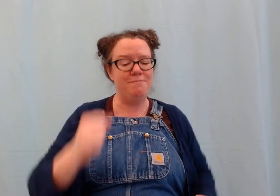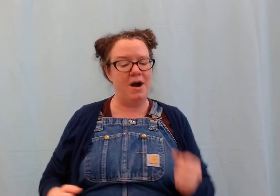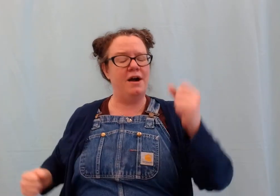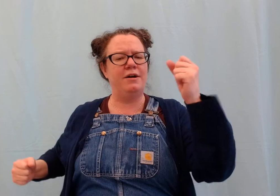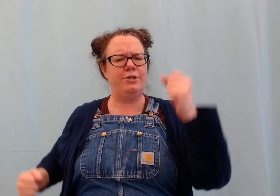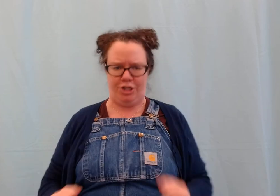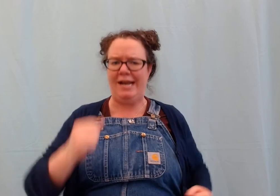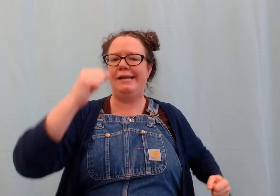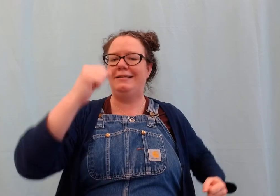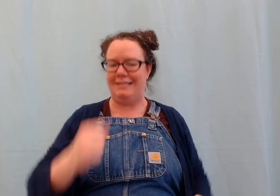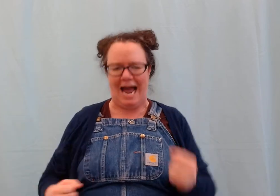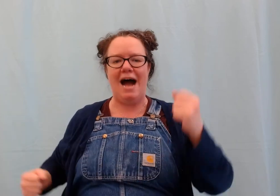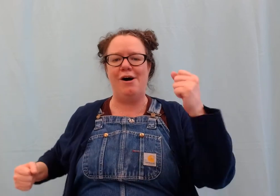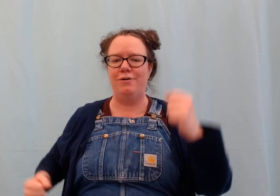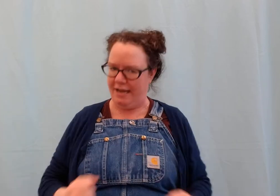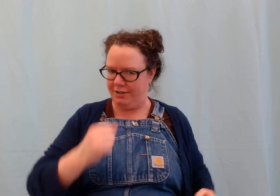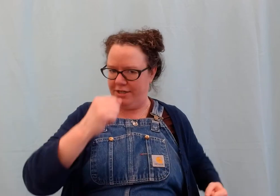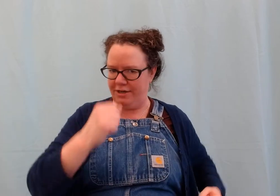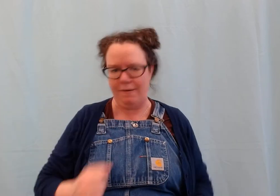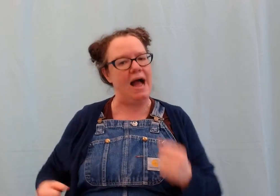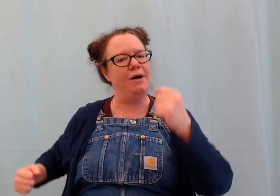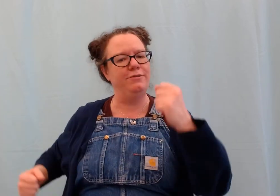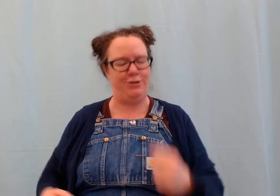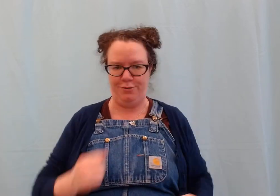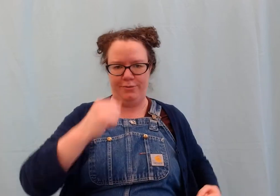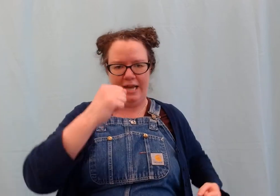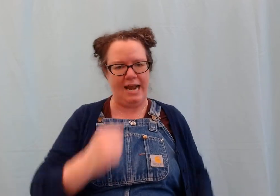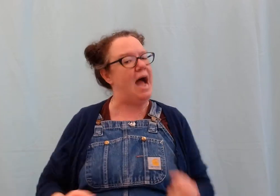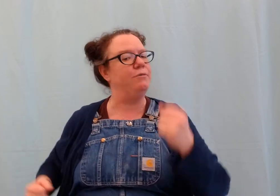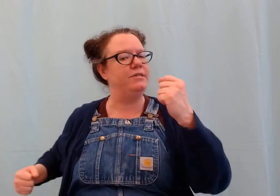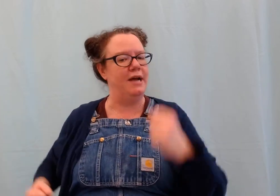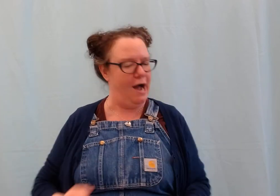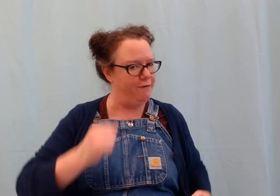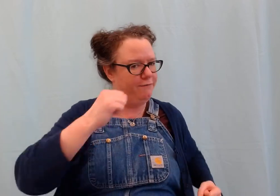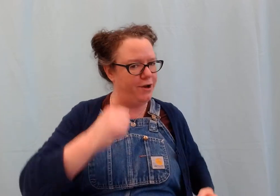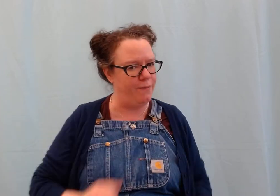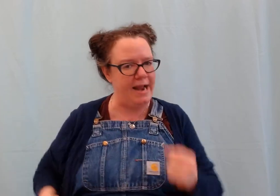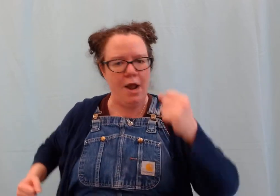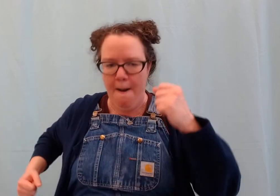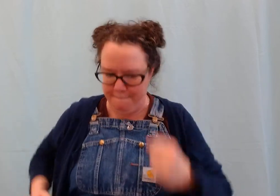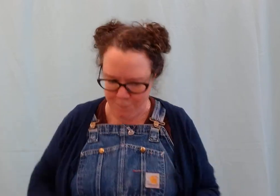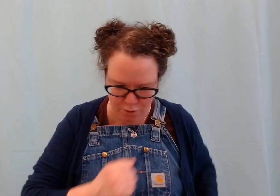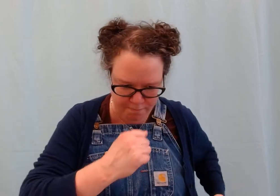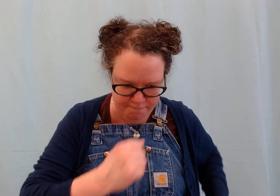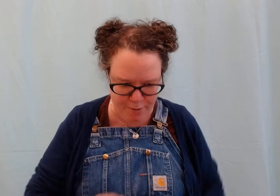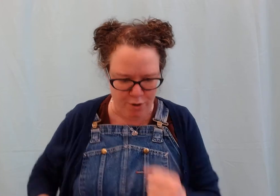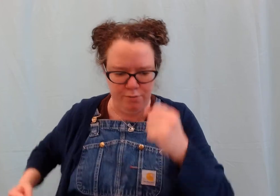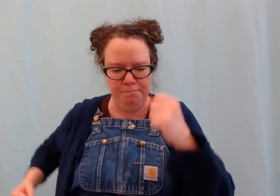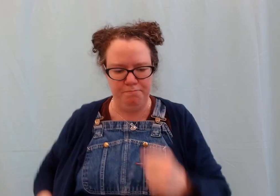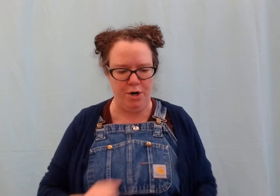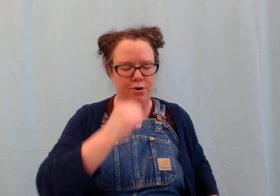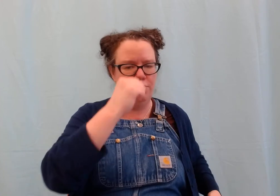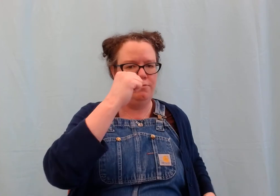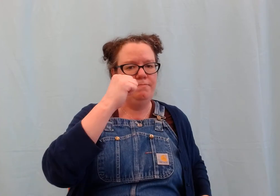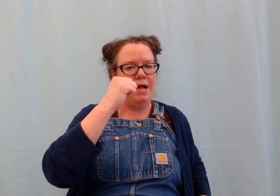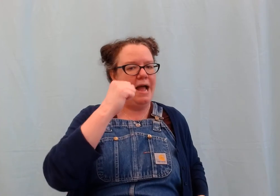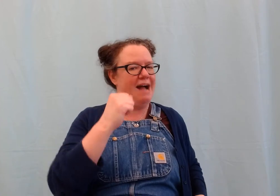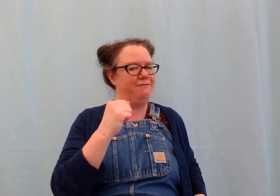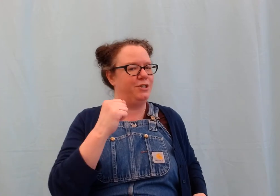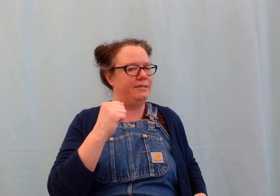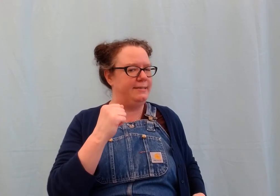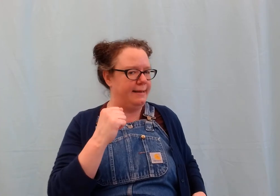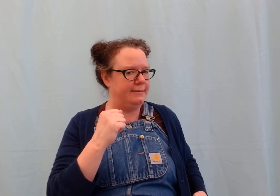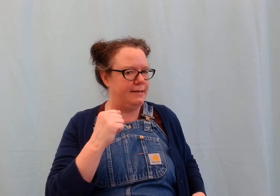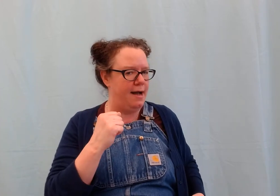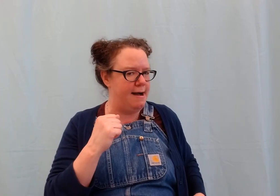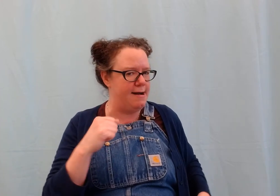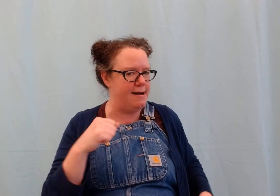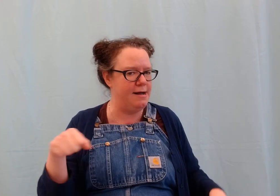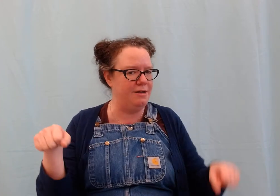#marching down into the ground to get out of the rain. Boom, boom, boom!# After six comes